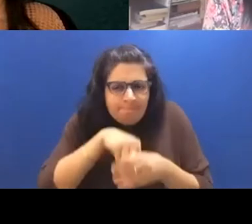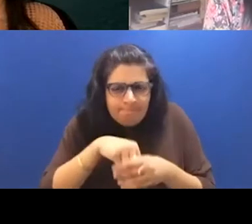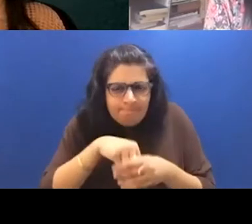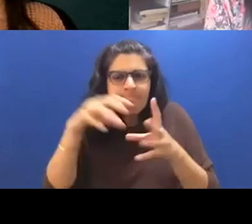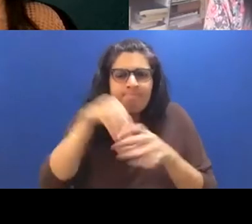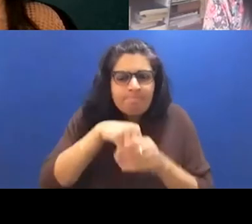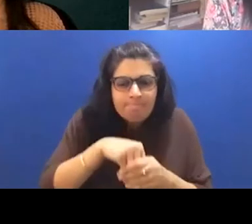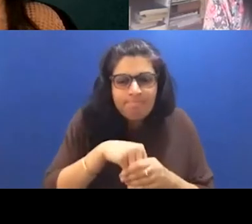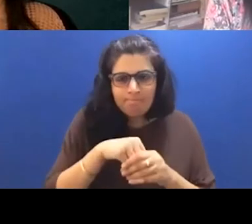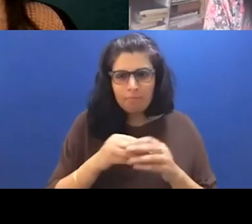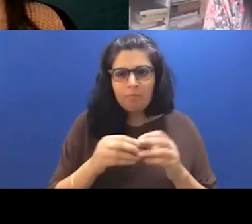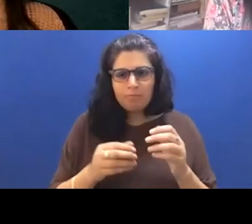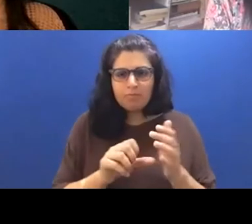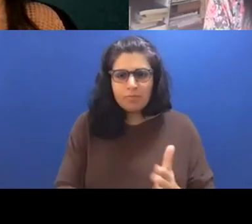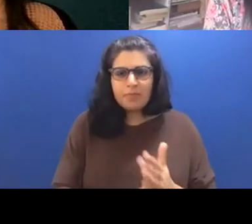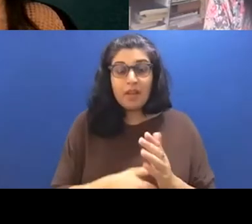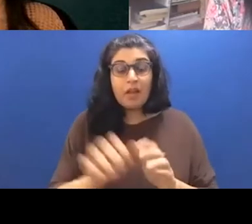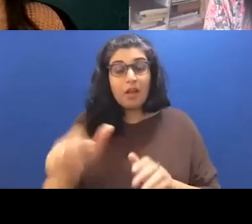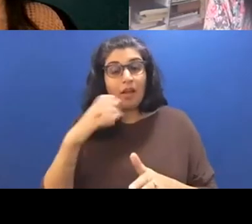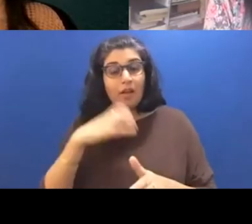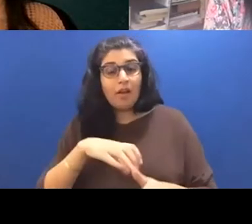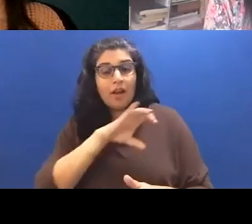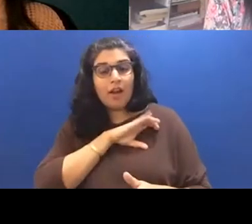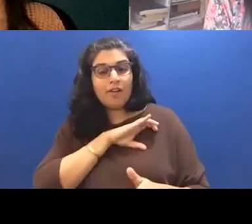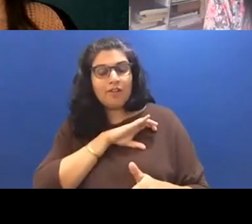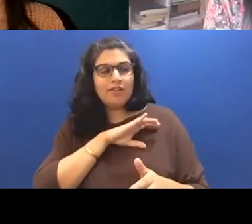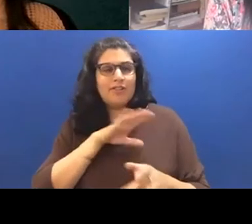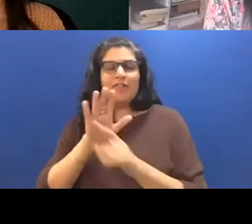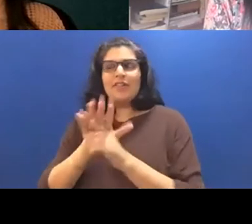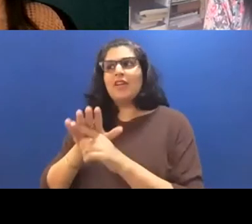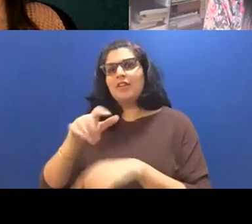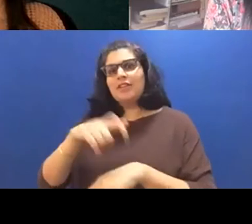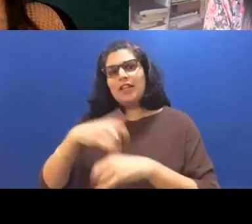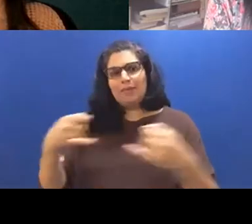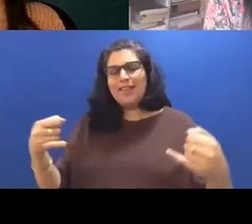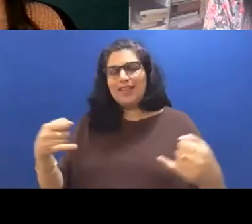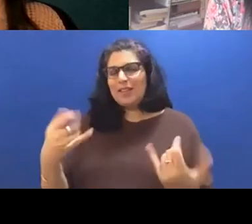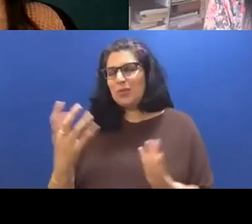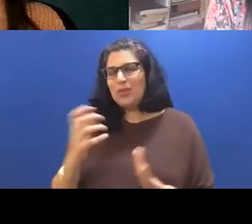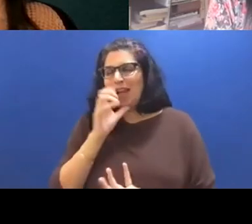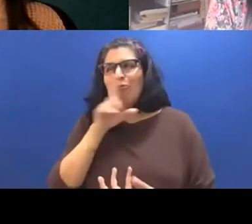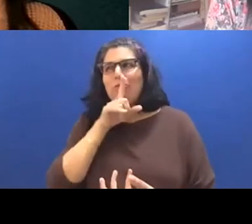know, other characters or timelines, I did not think we're speaking to, you know, the